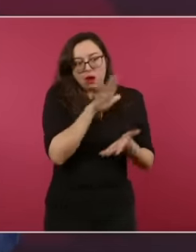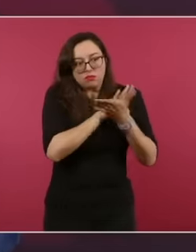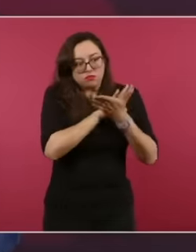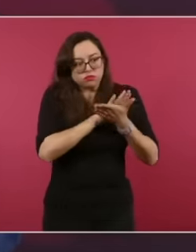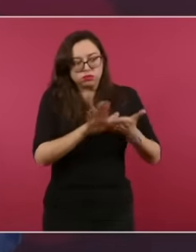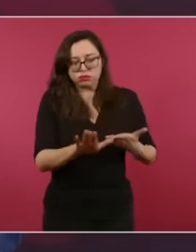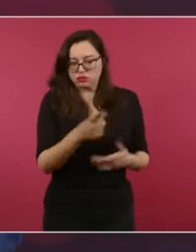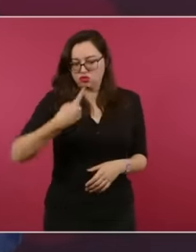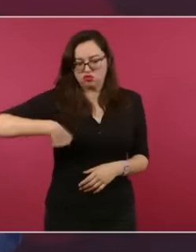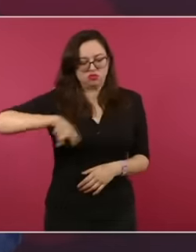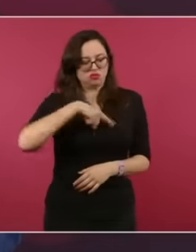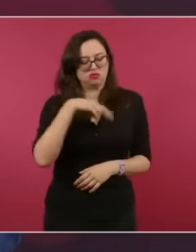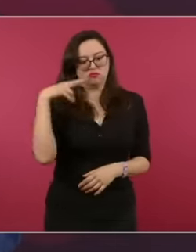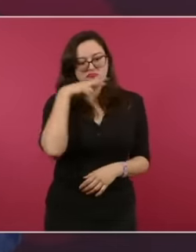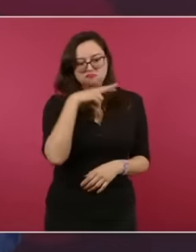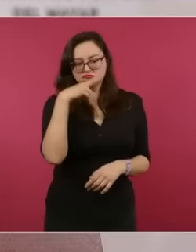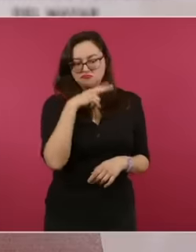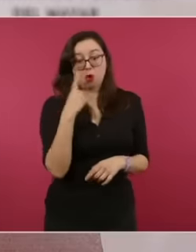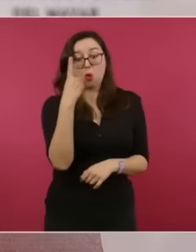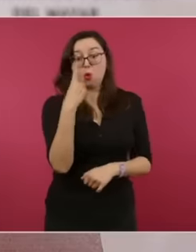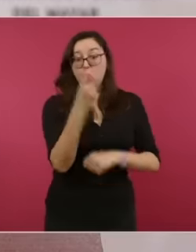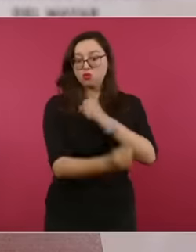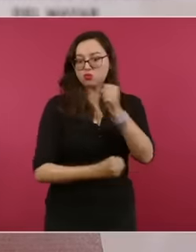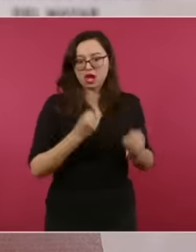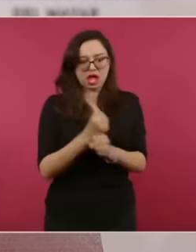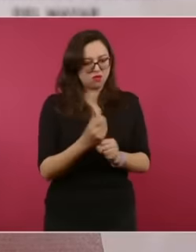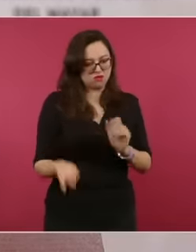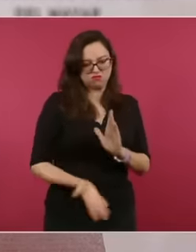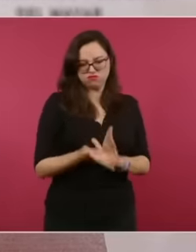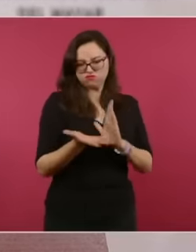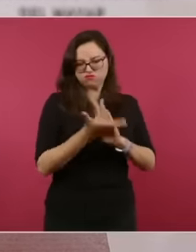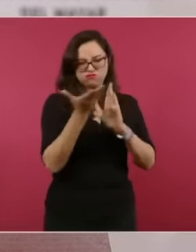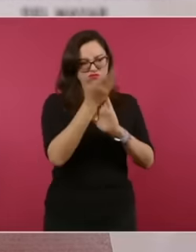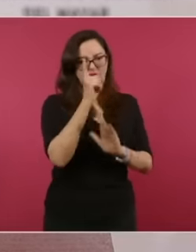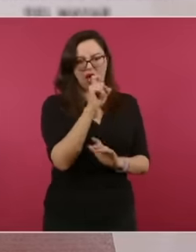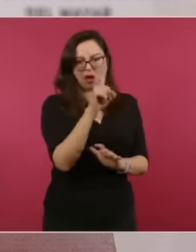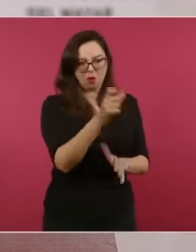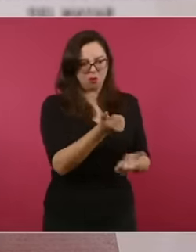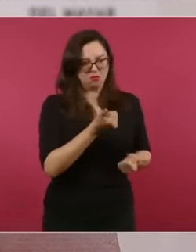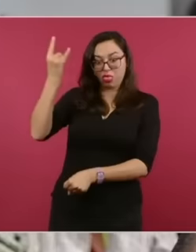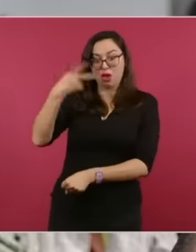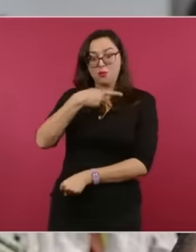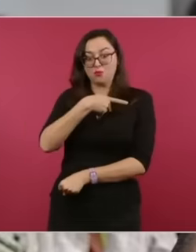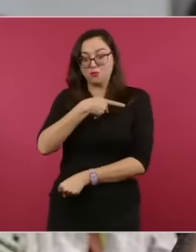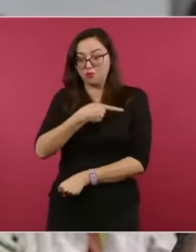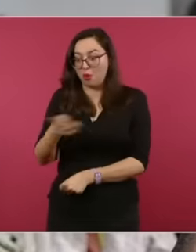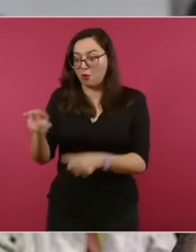year, two years ago there was a crisis,